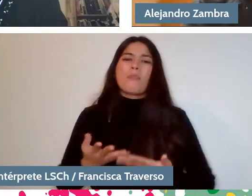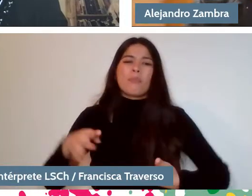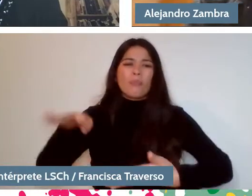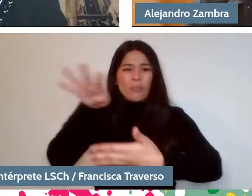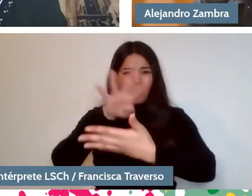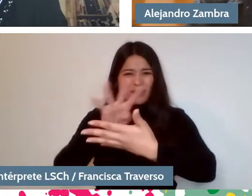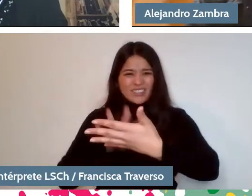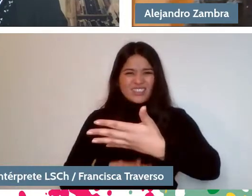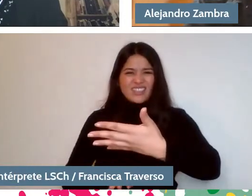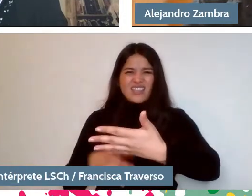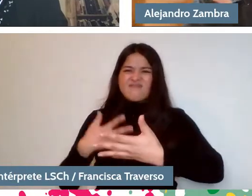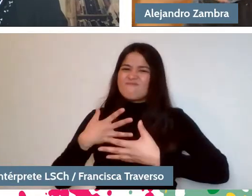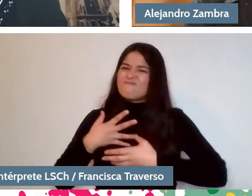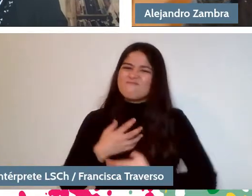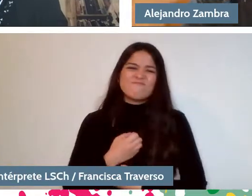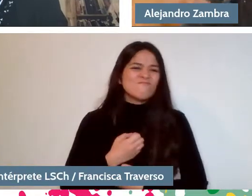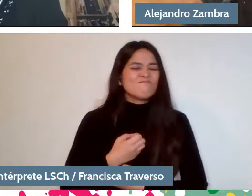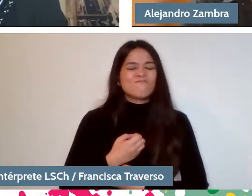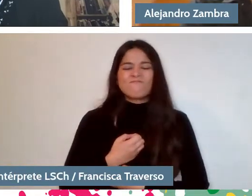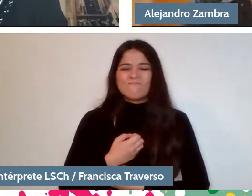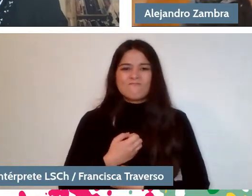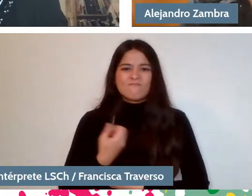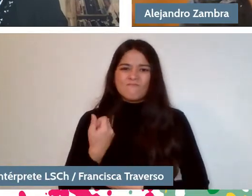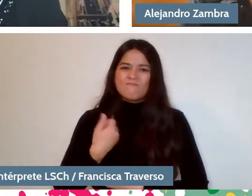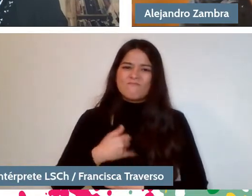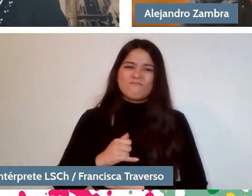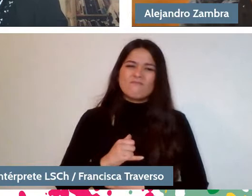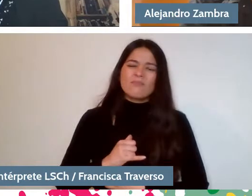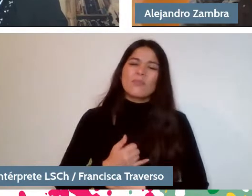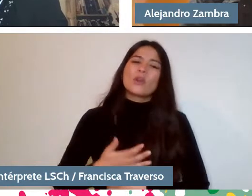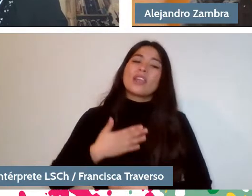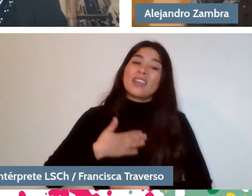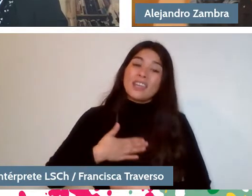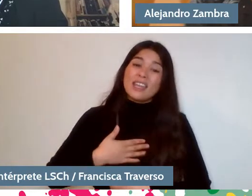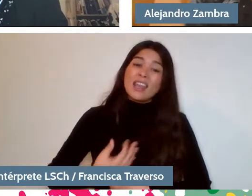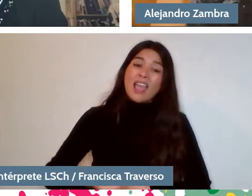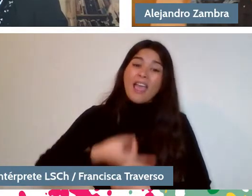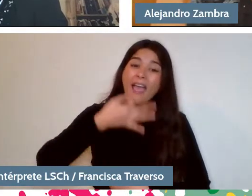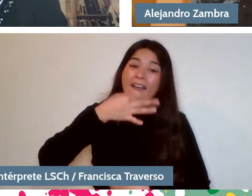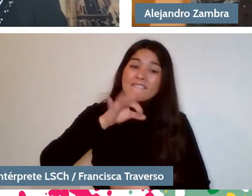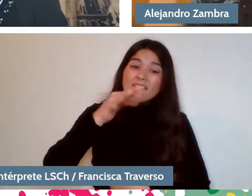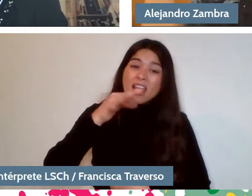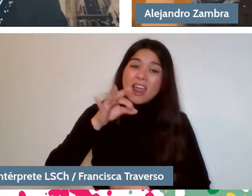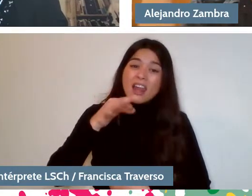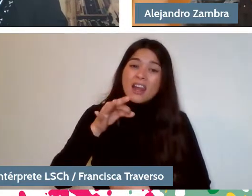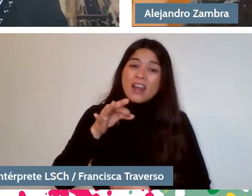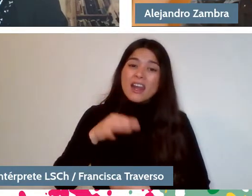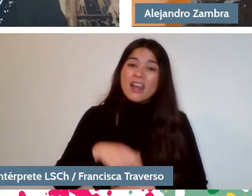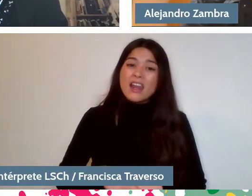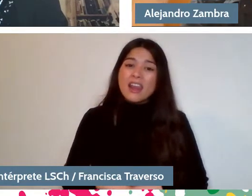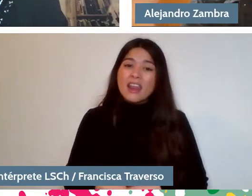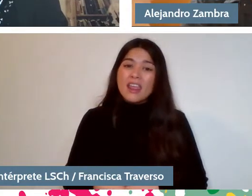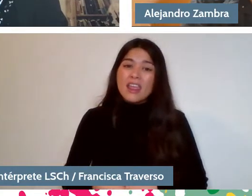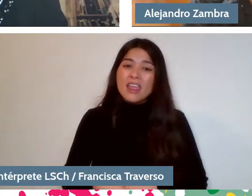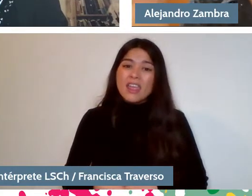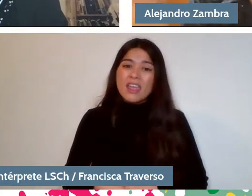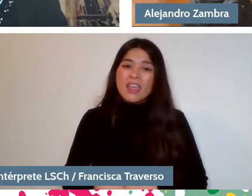because deep down I wanted to speak, but I didn't want to say